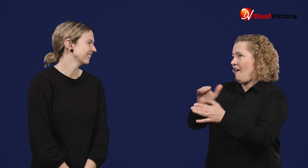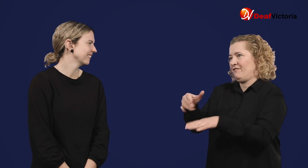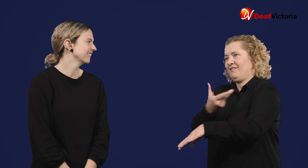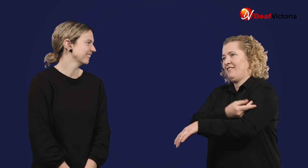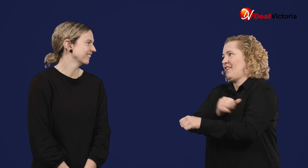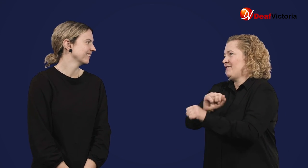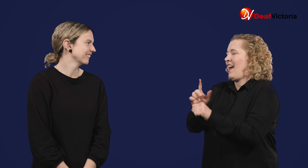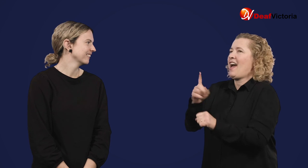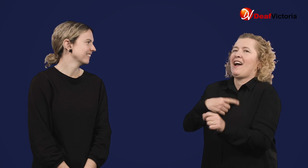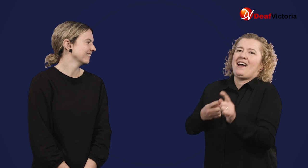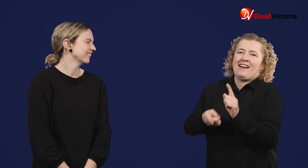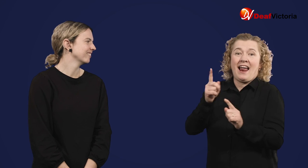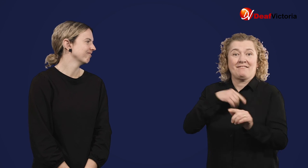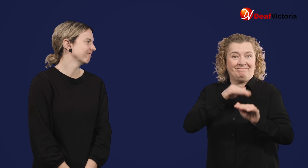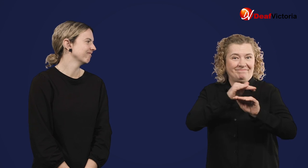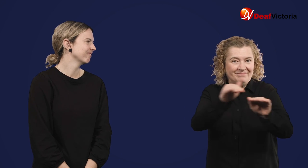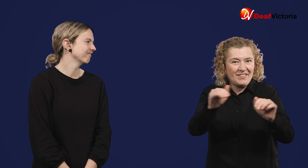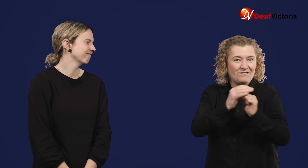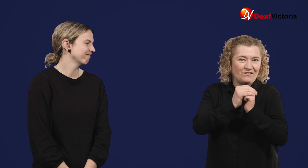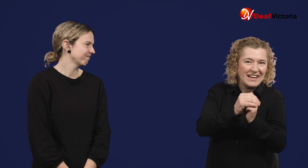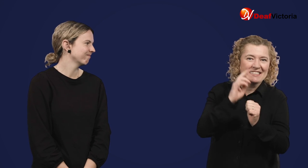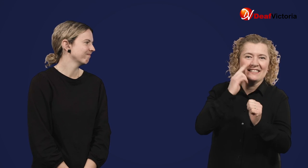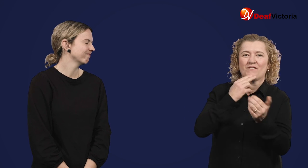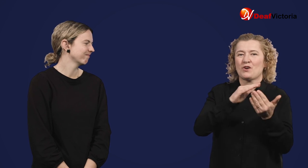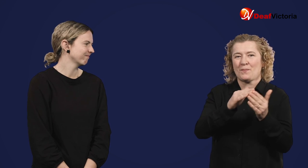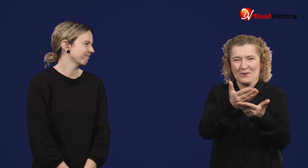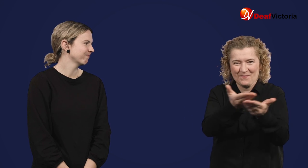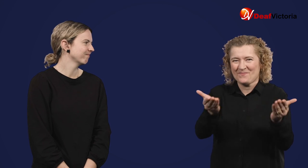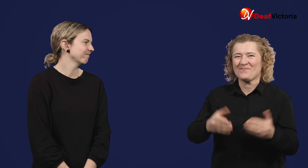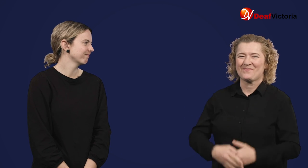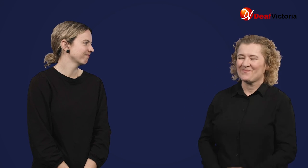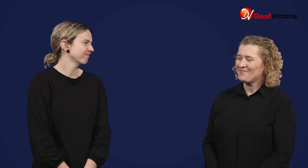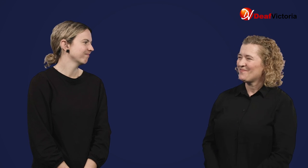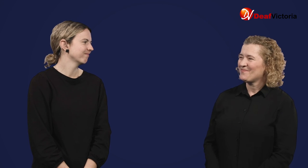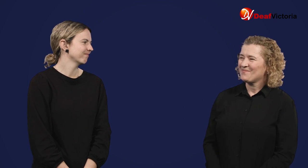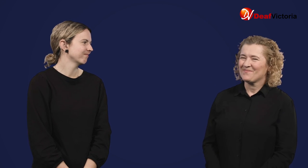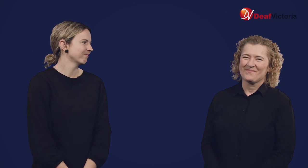Now you know, and you can tell your friends in the community!